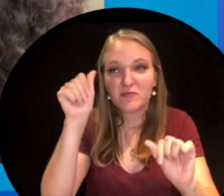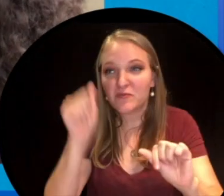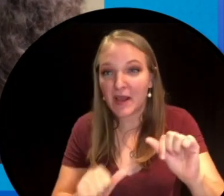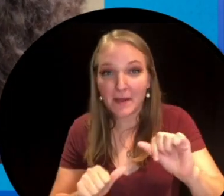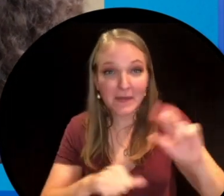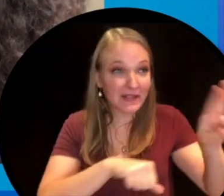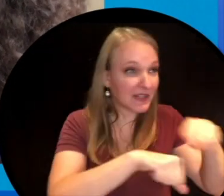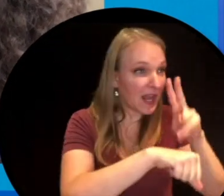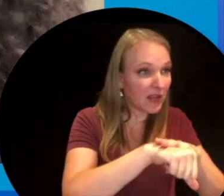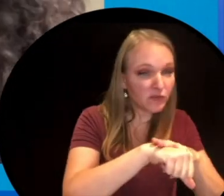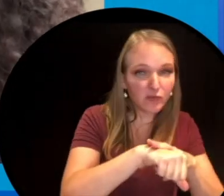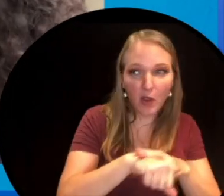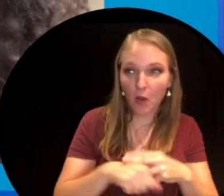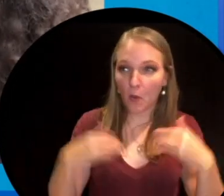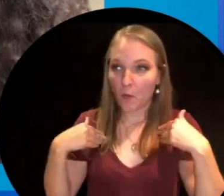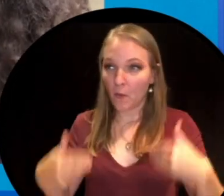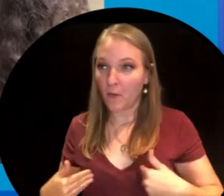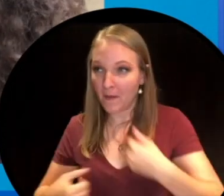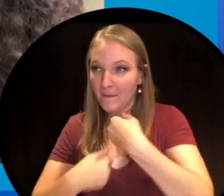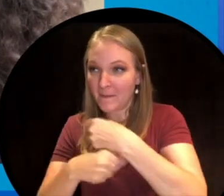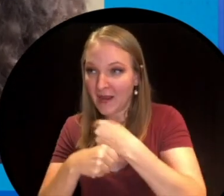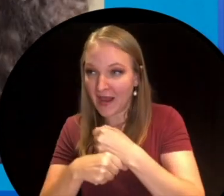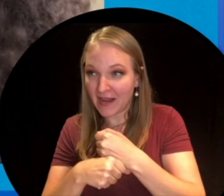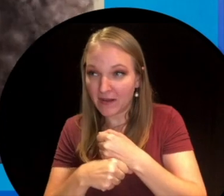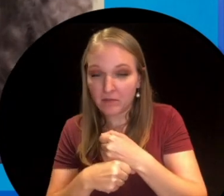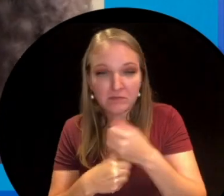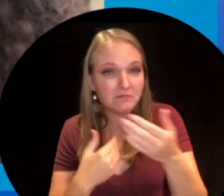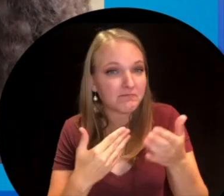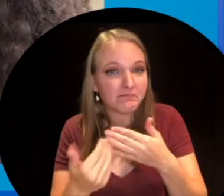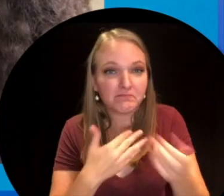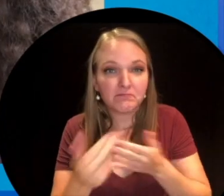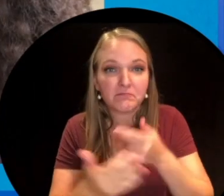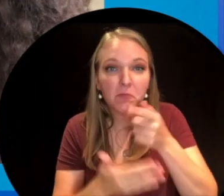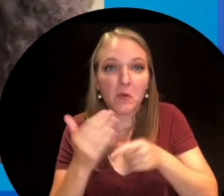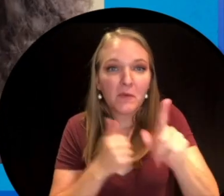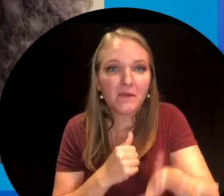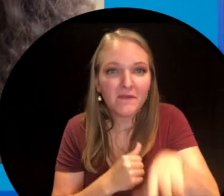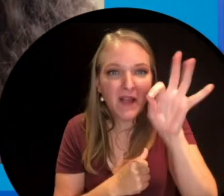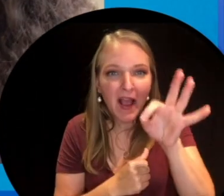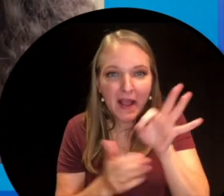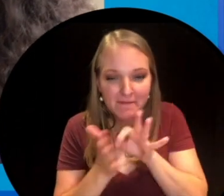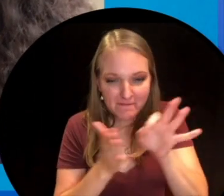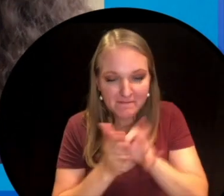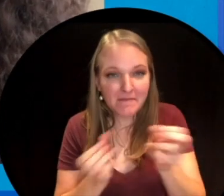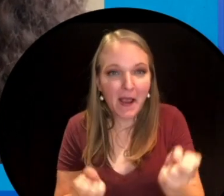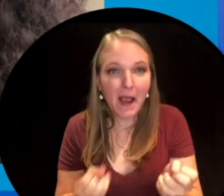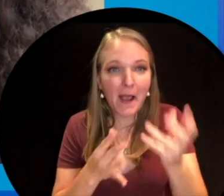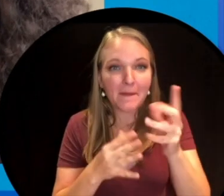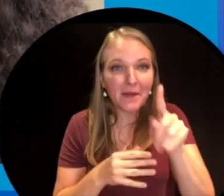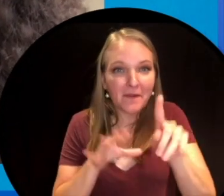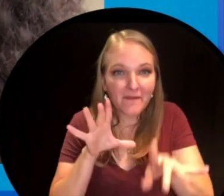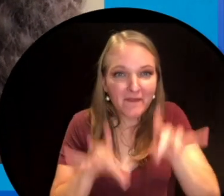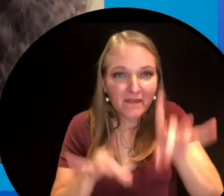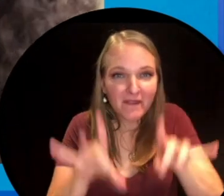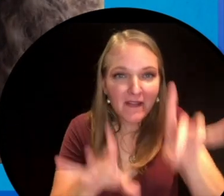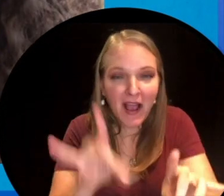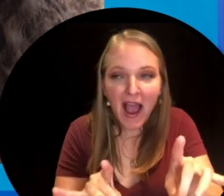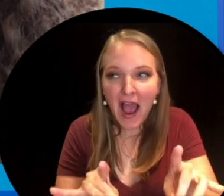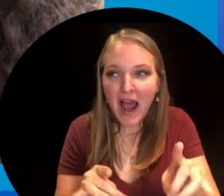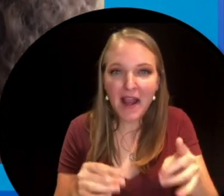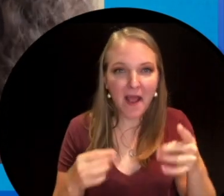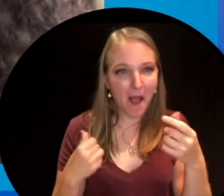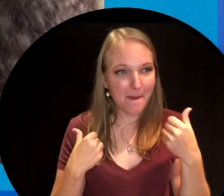both natural and man-made, that you can find and see how many you can discover and play